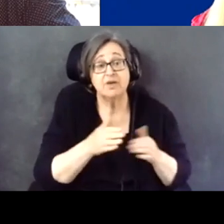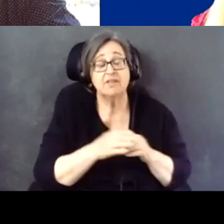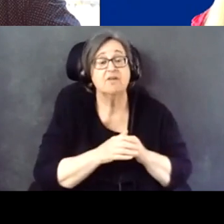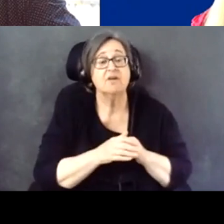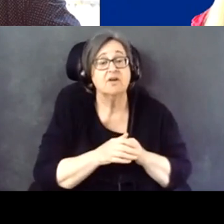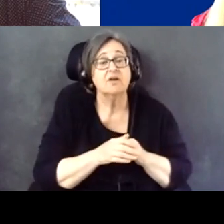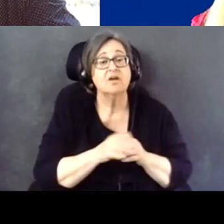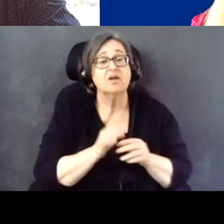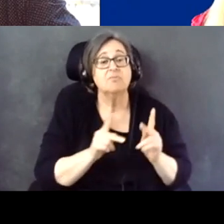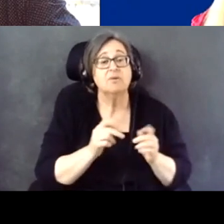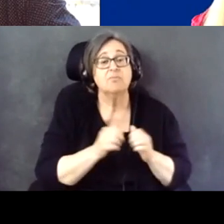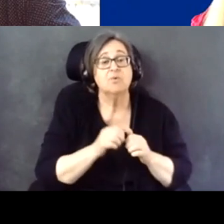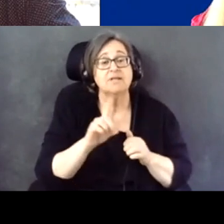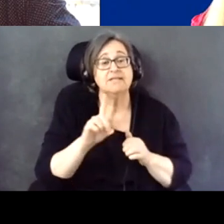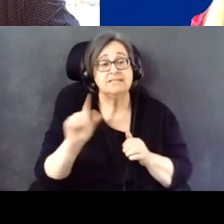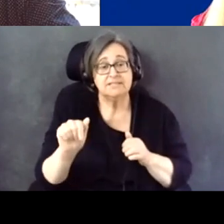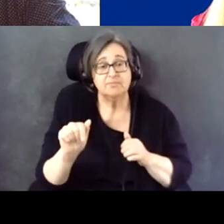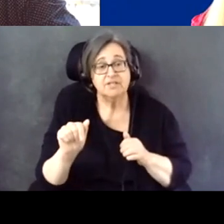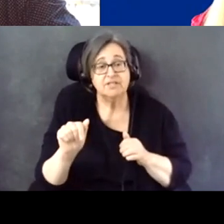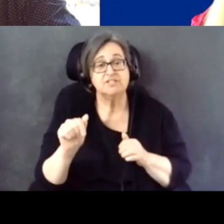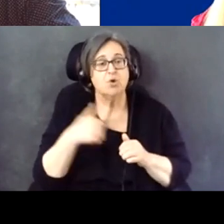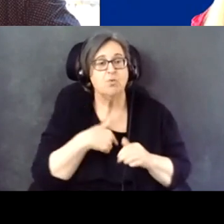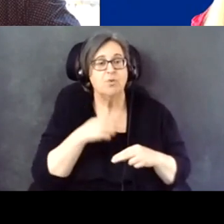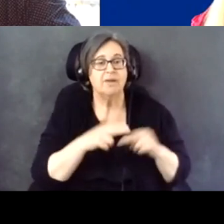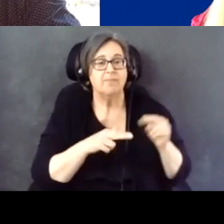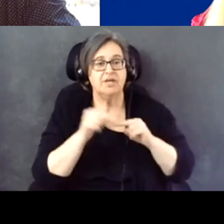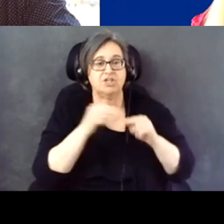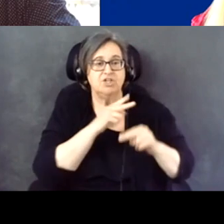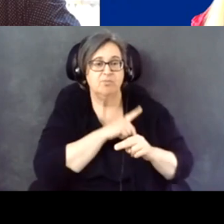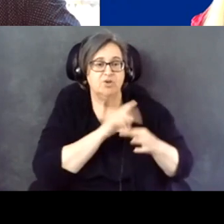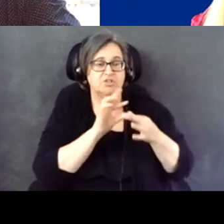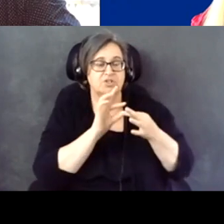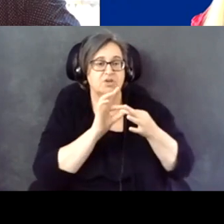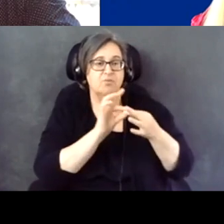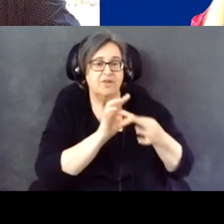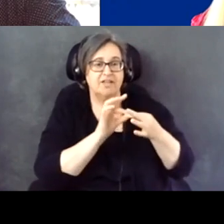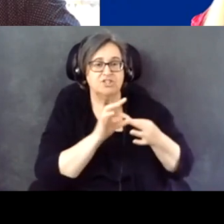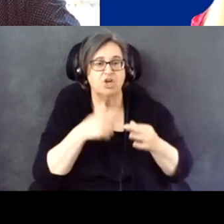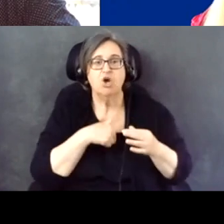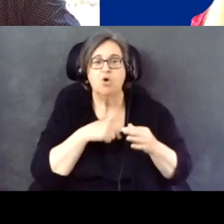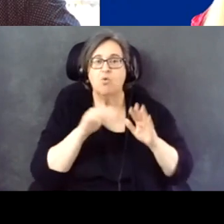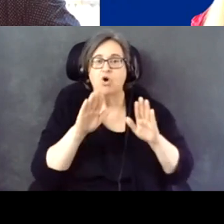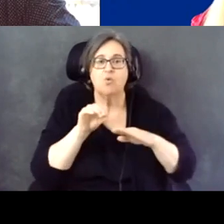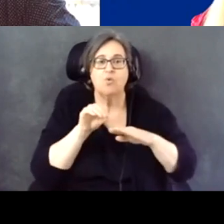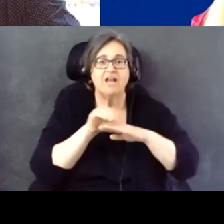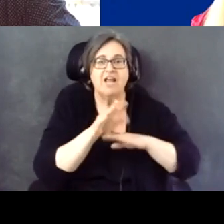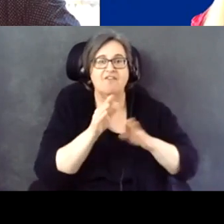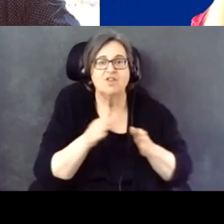personal relationship, we are great influencers, and we may not even realize it.